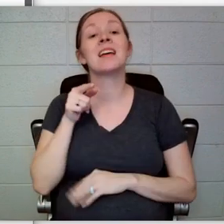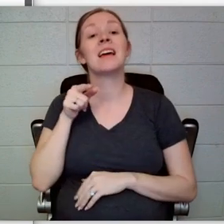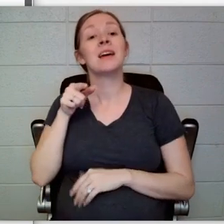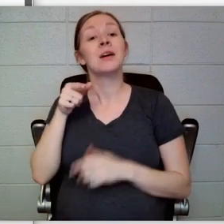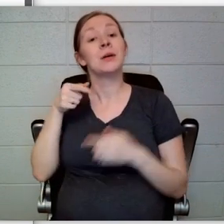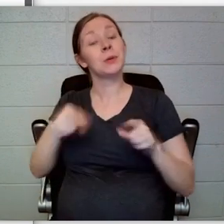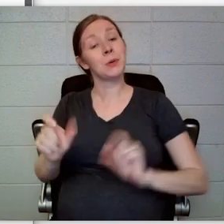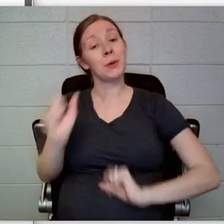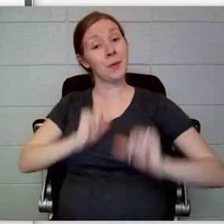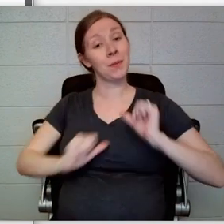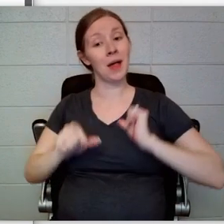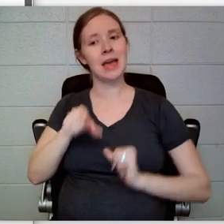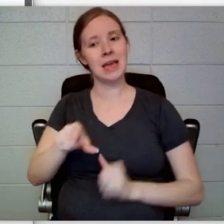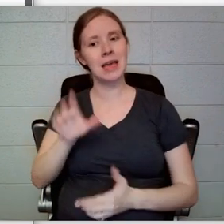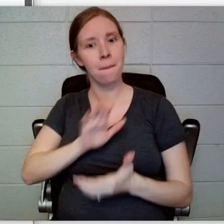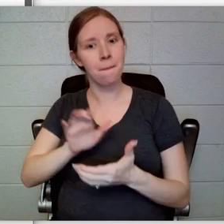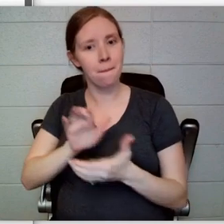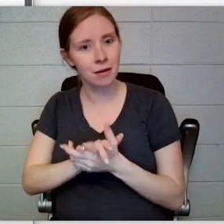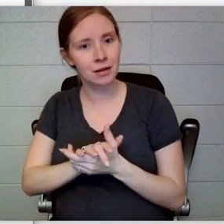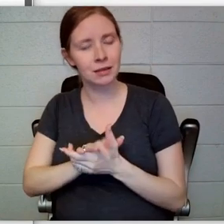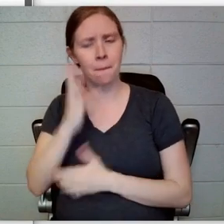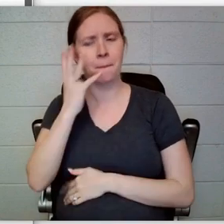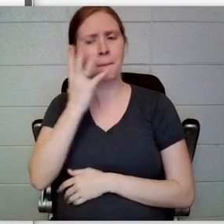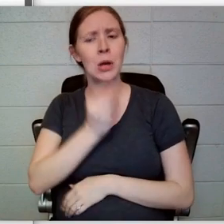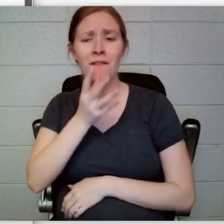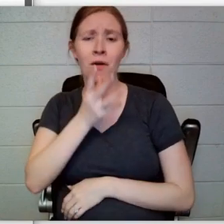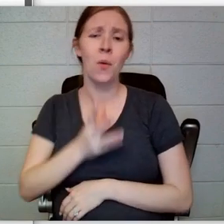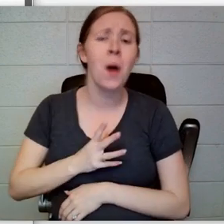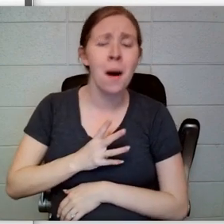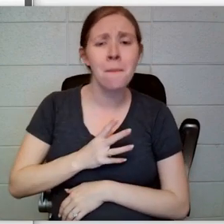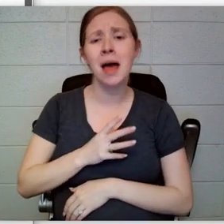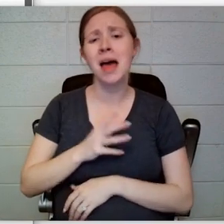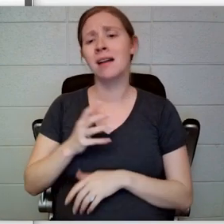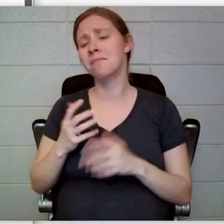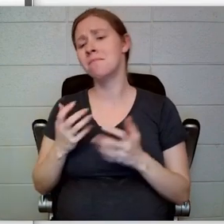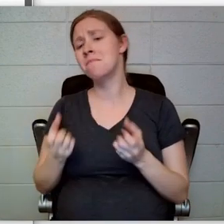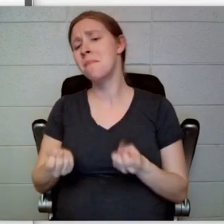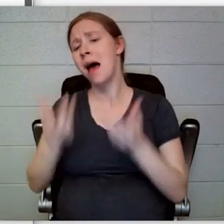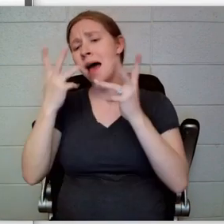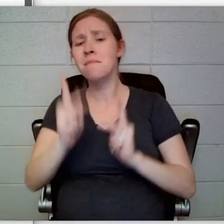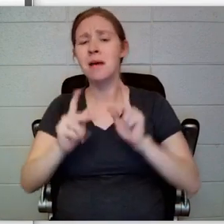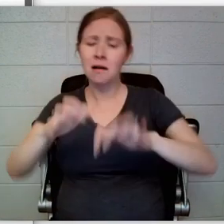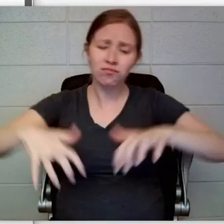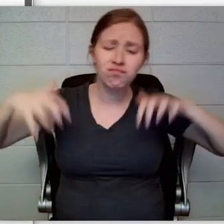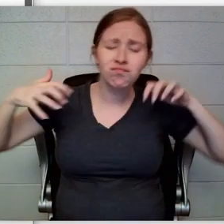beautiful woman he loves, in front of a crowd of cheering people. You,